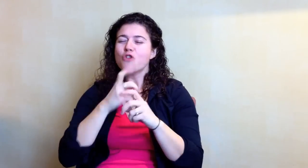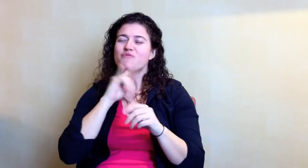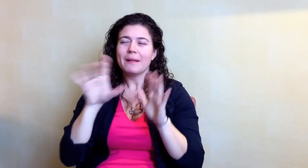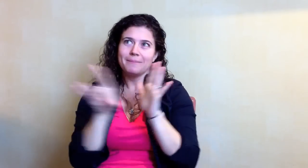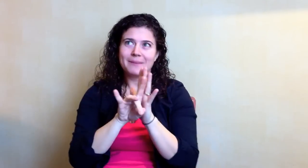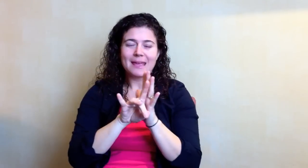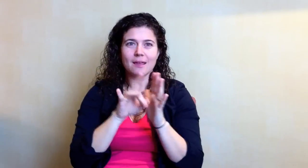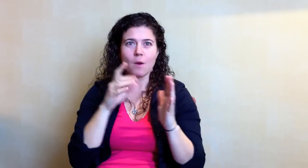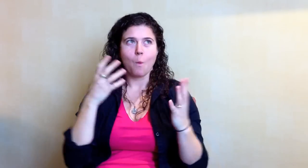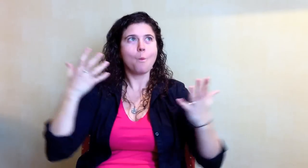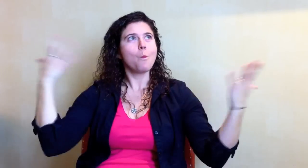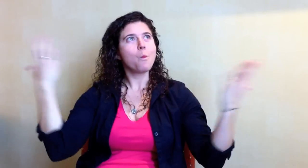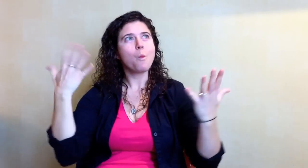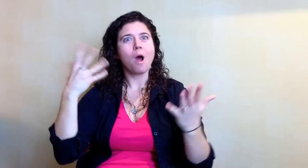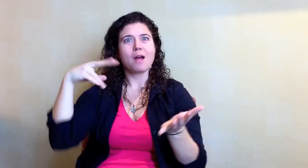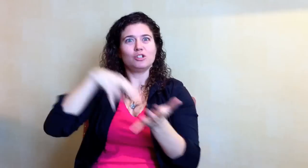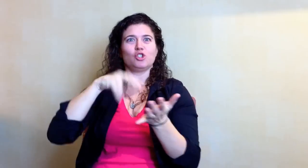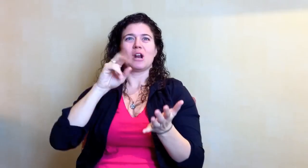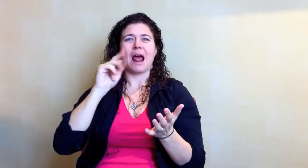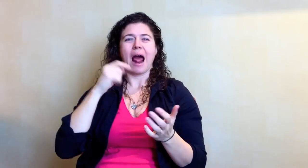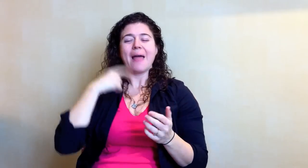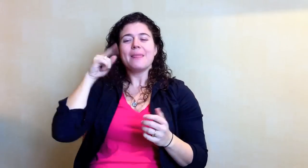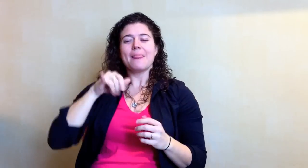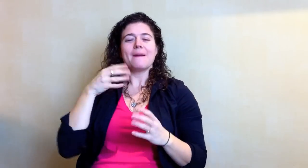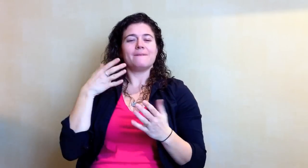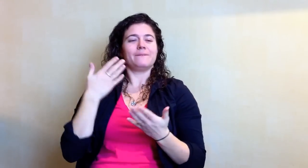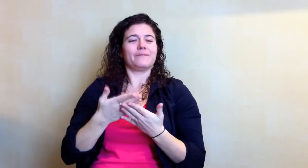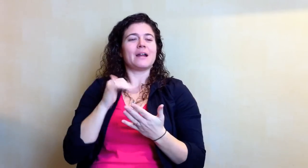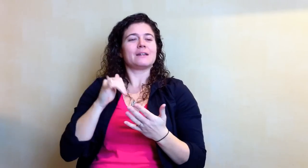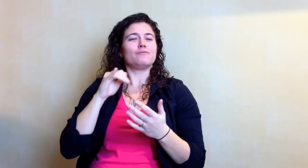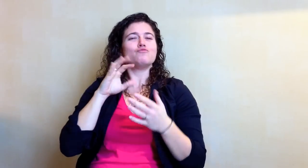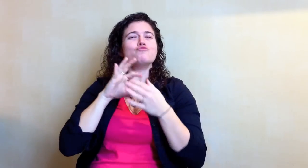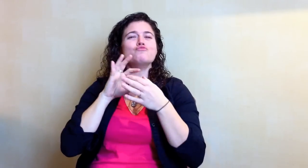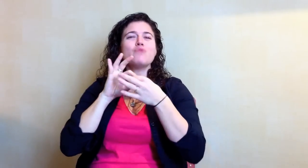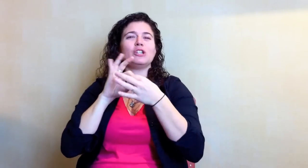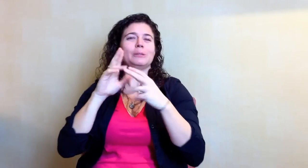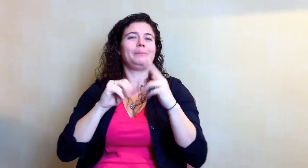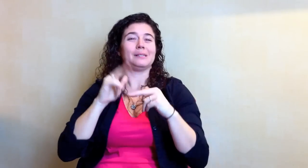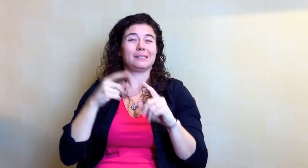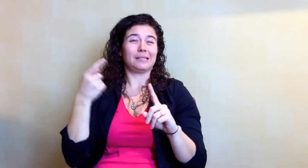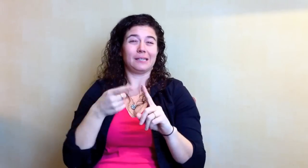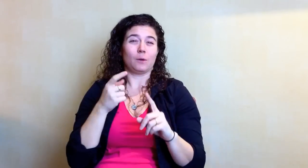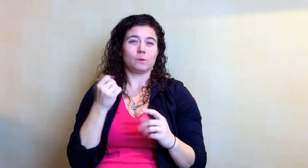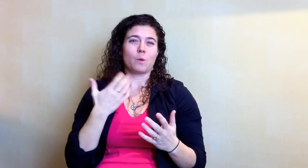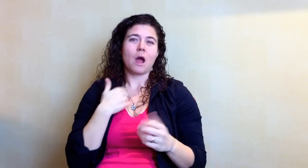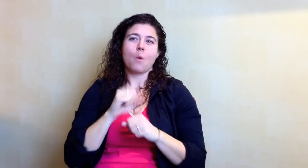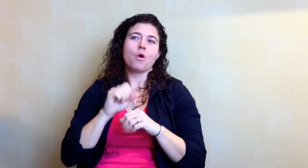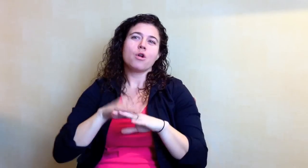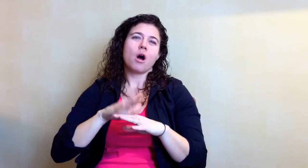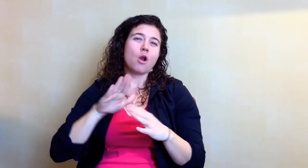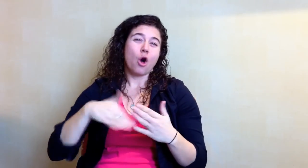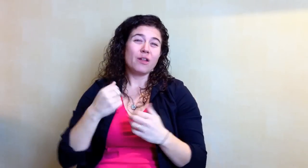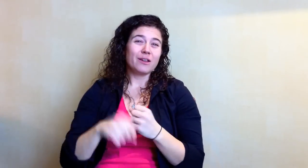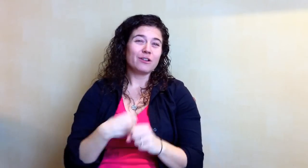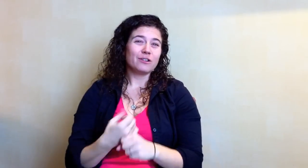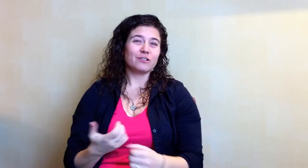It is hard to pick what stood out the most, but relationship building was the key. I worked on that all year long.